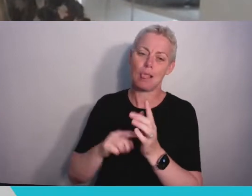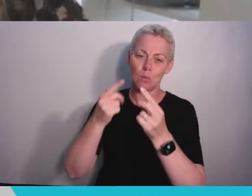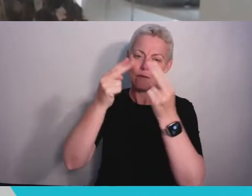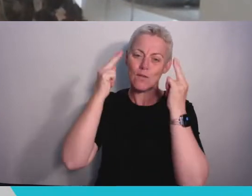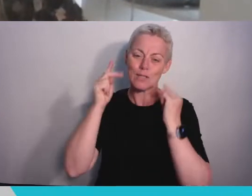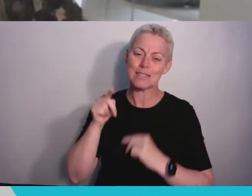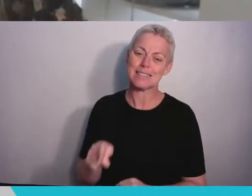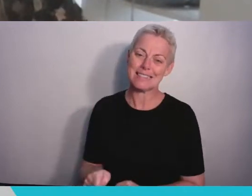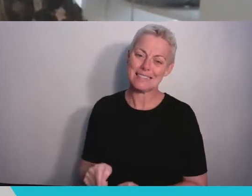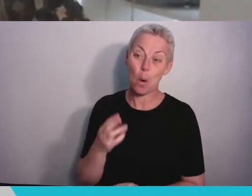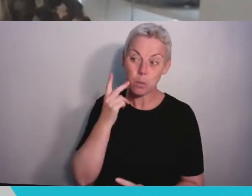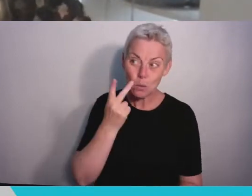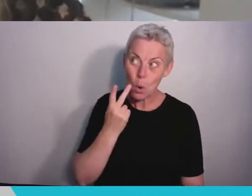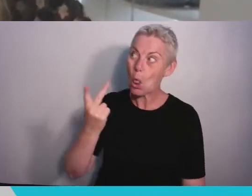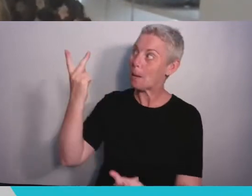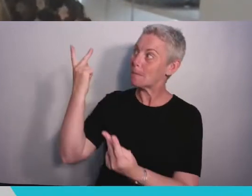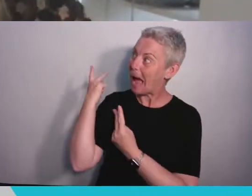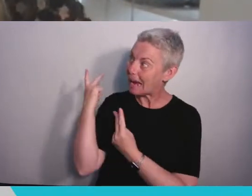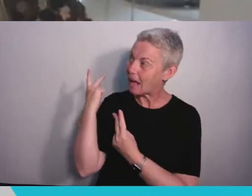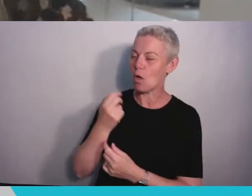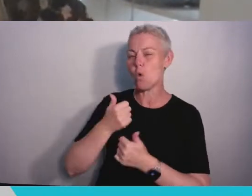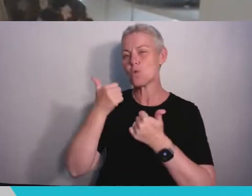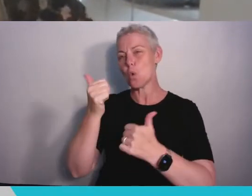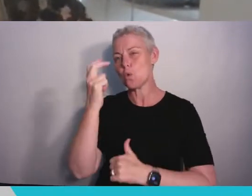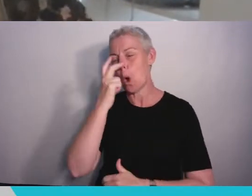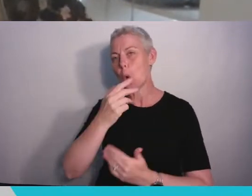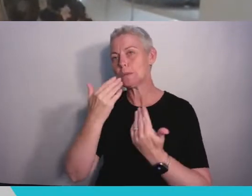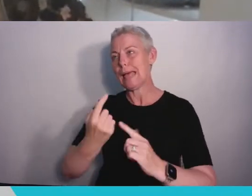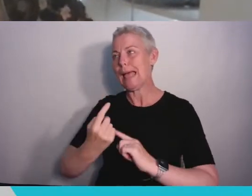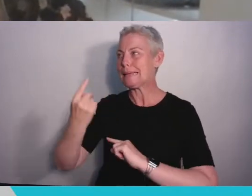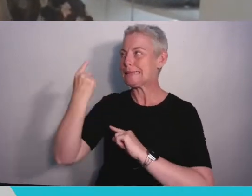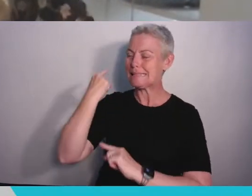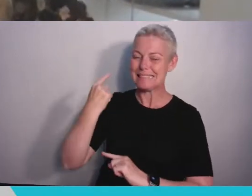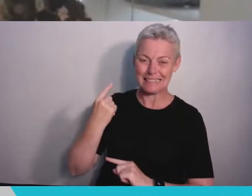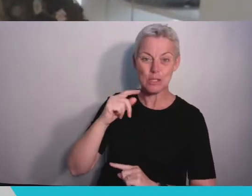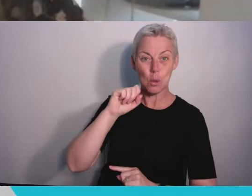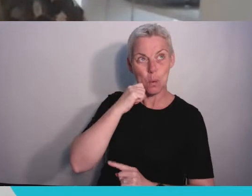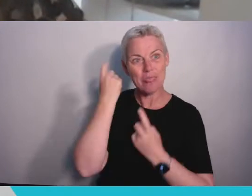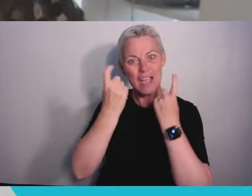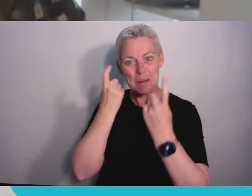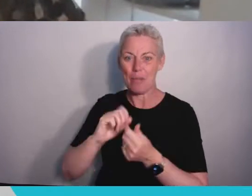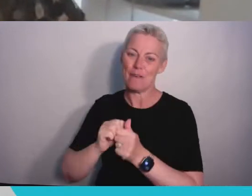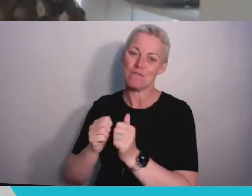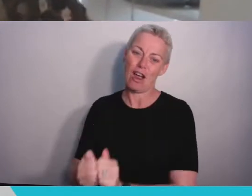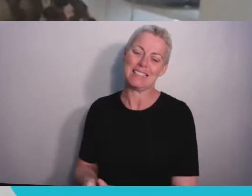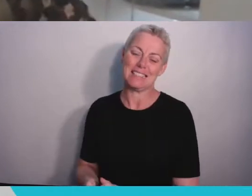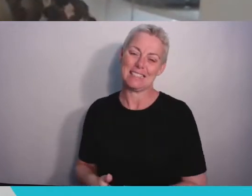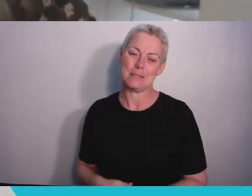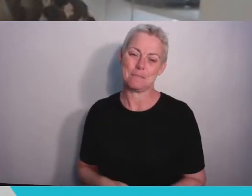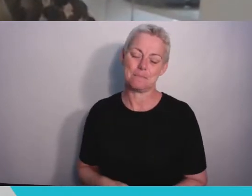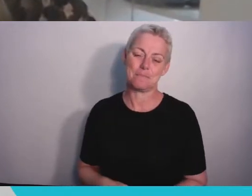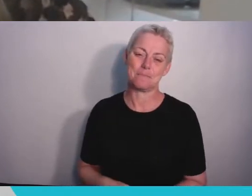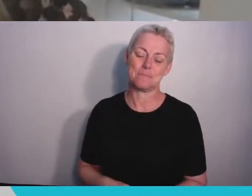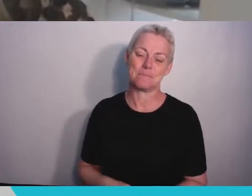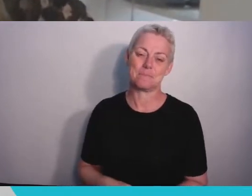to the good old days. I want to end my speech with a bit of a personal story. There was a time in the first year